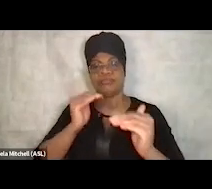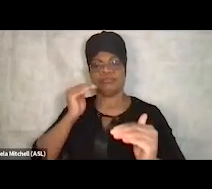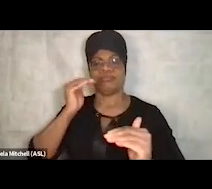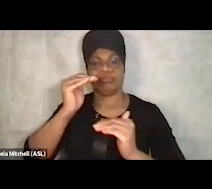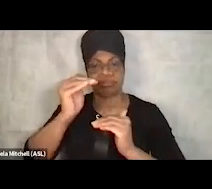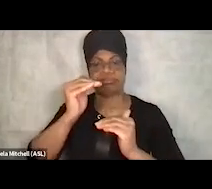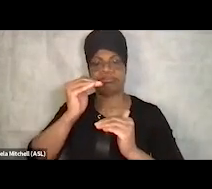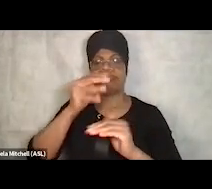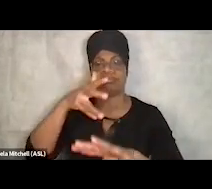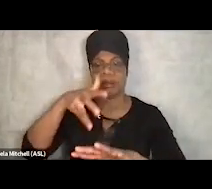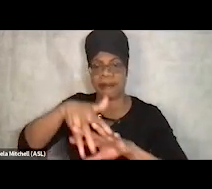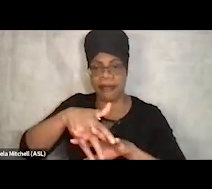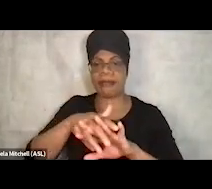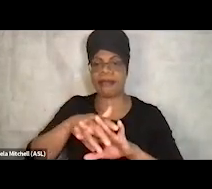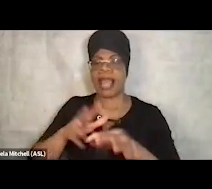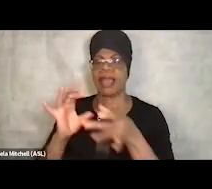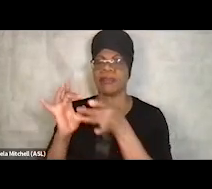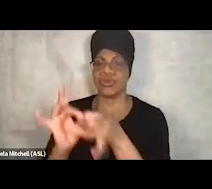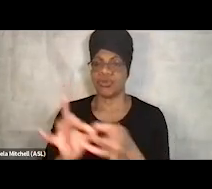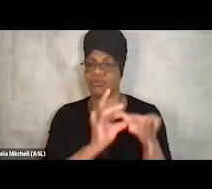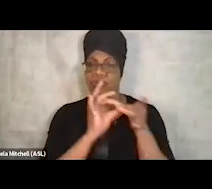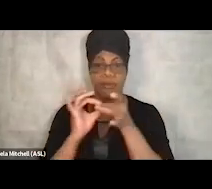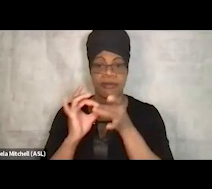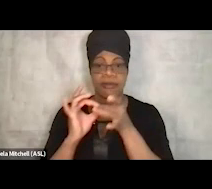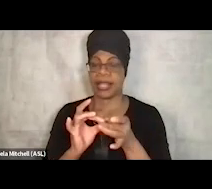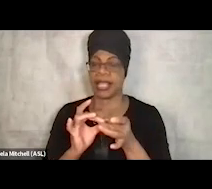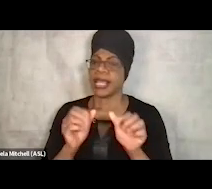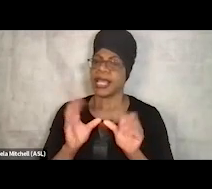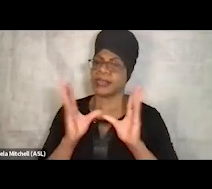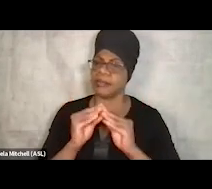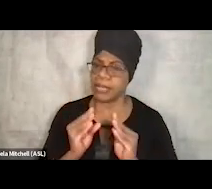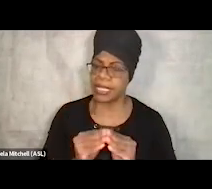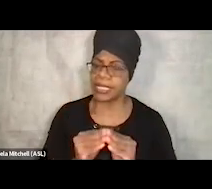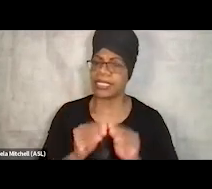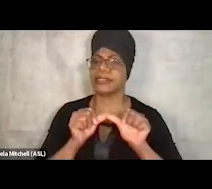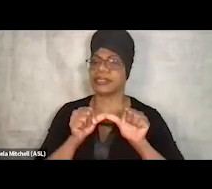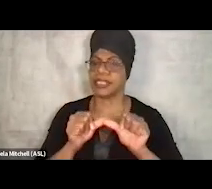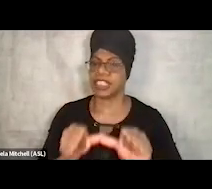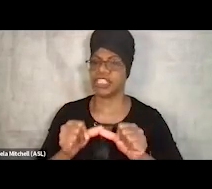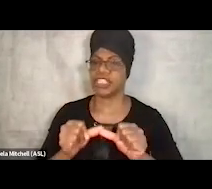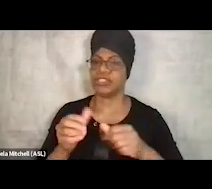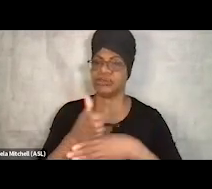So we continue to work on those meetings and the sharing of that information. And I see, Rachel, that you're saying